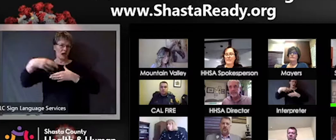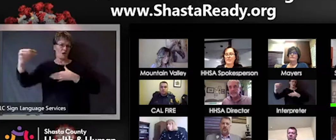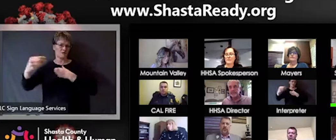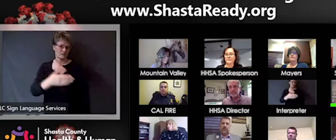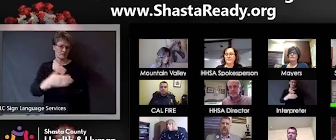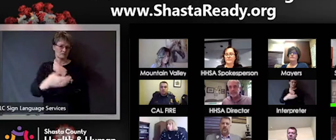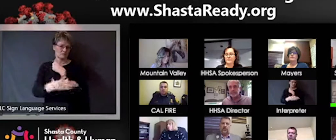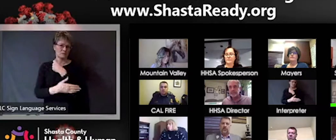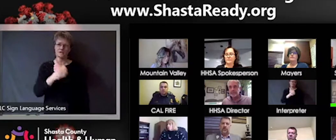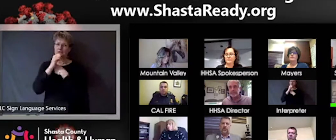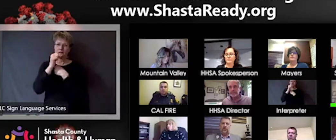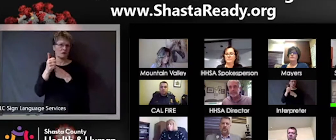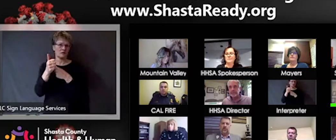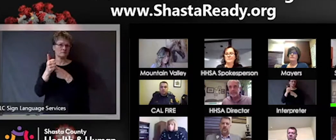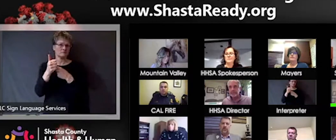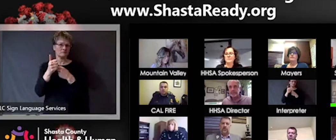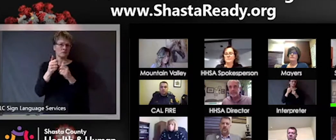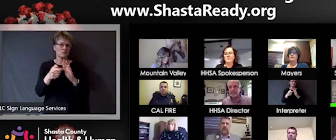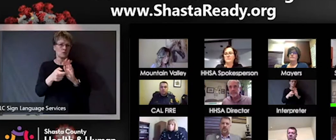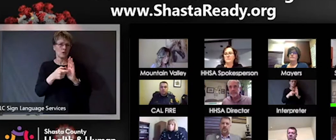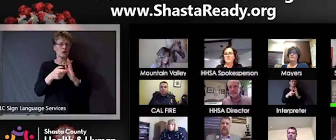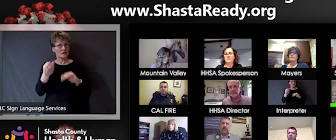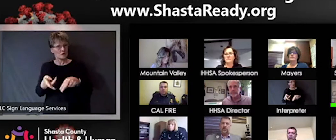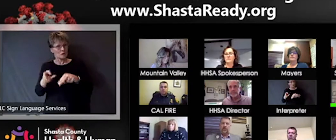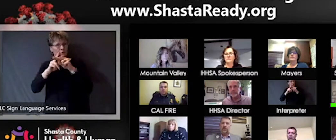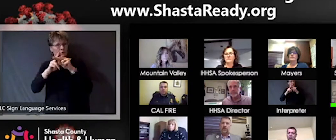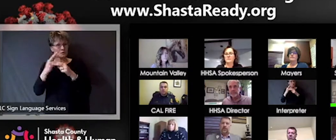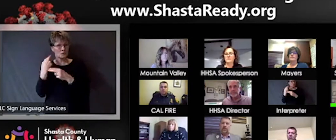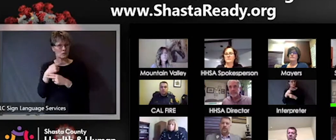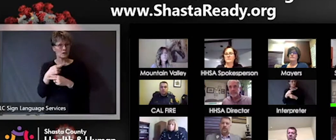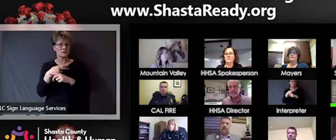increase the risk it's just, but right now it's not it's not required and so